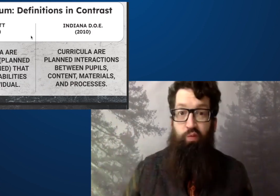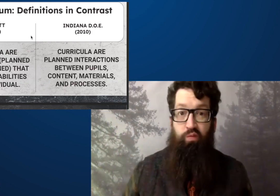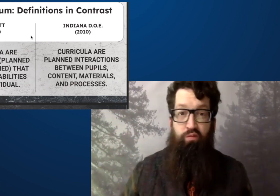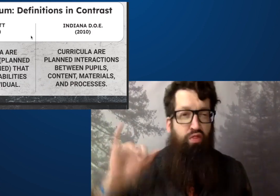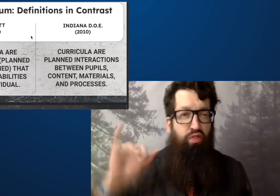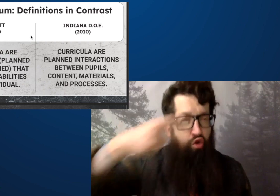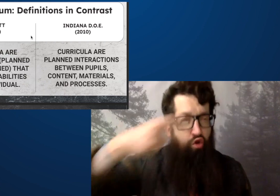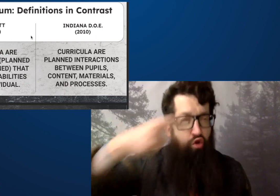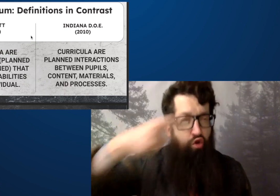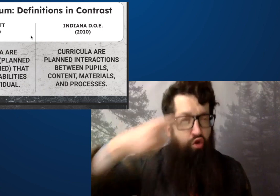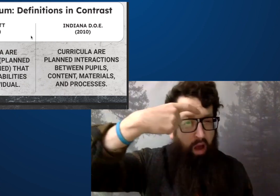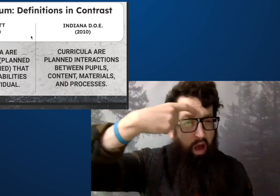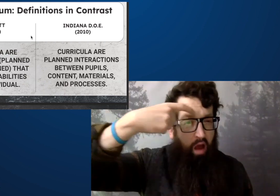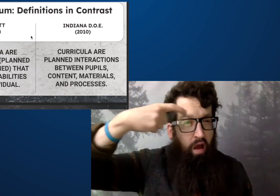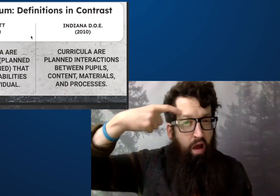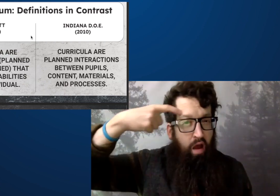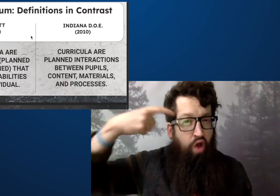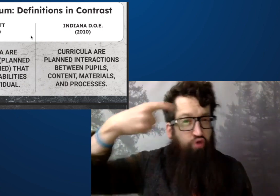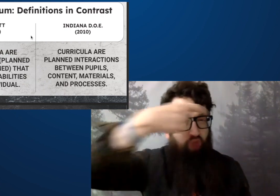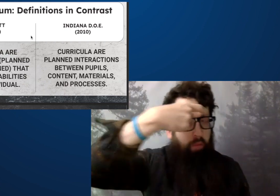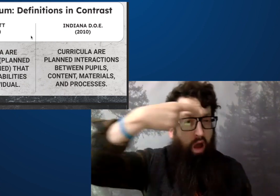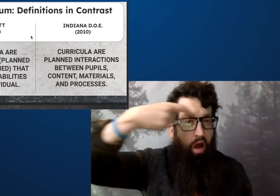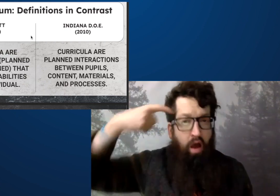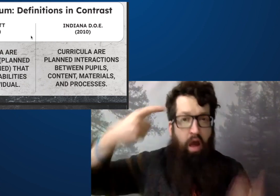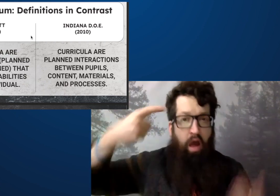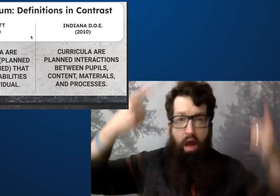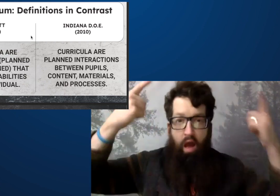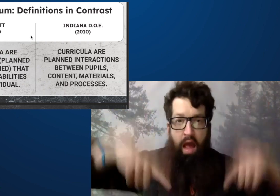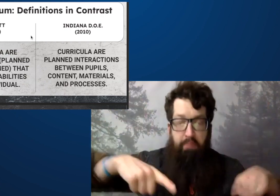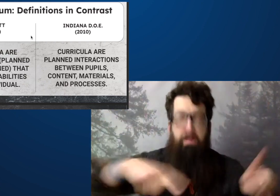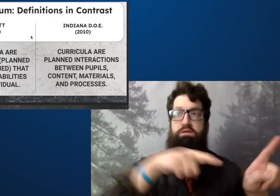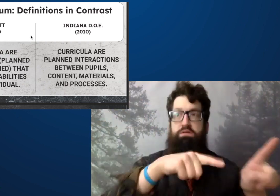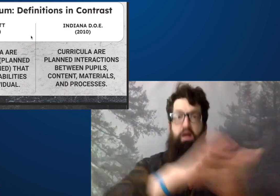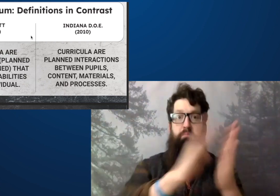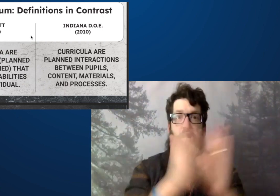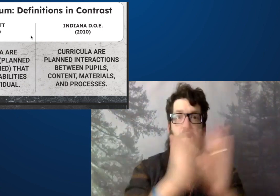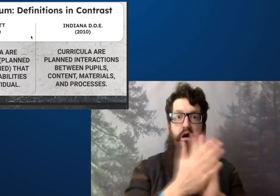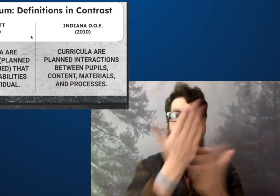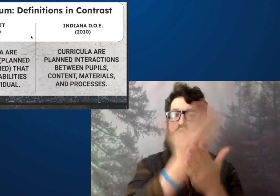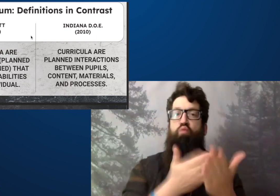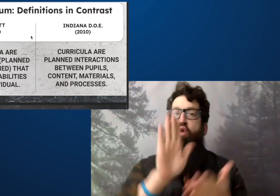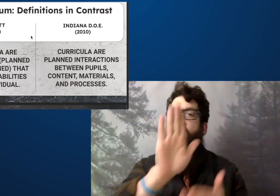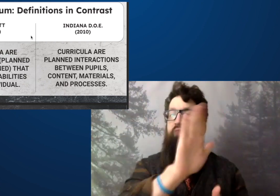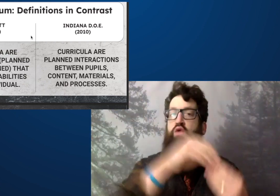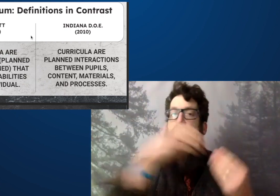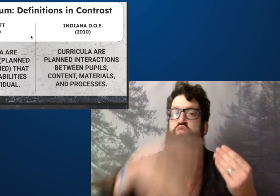and an unplanned way, but it's traumatizing